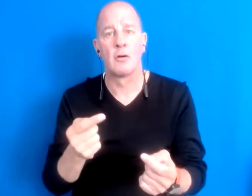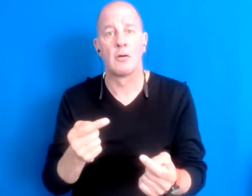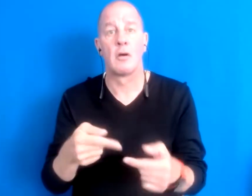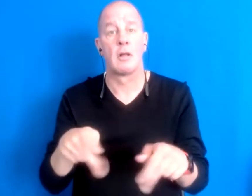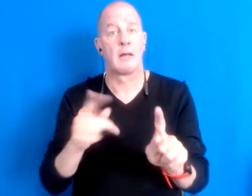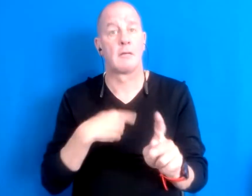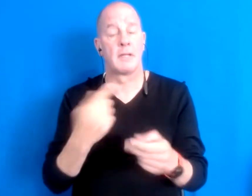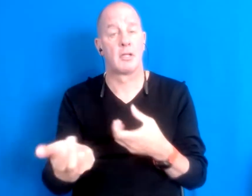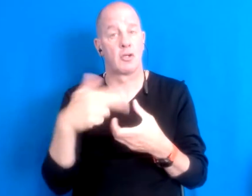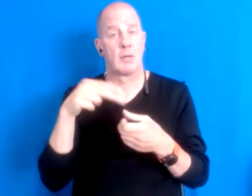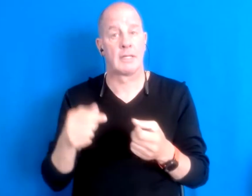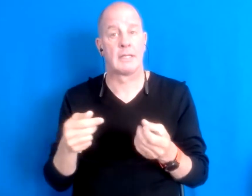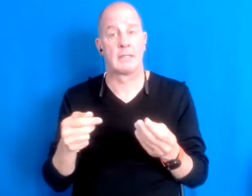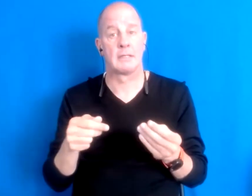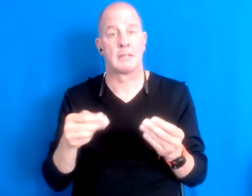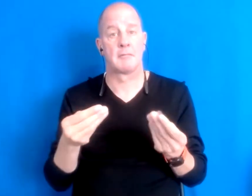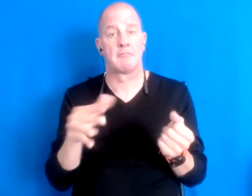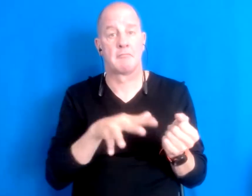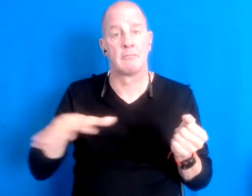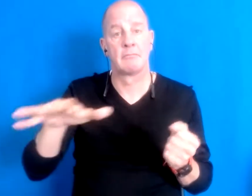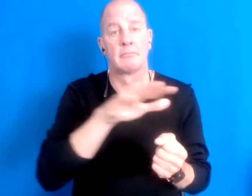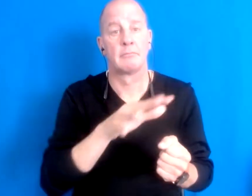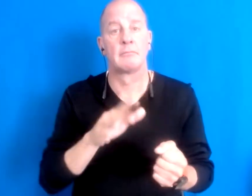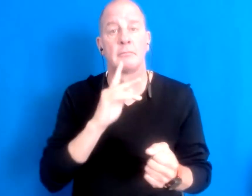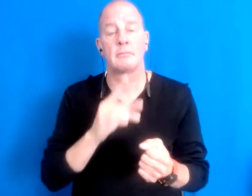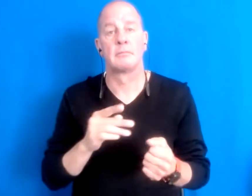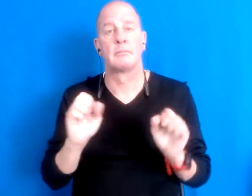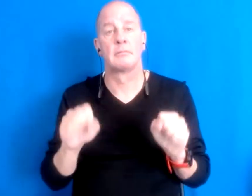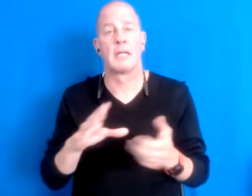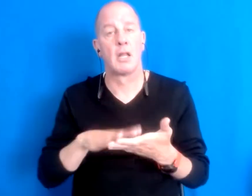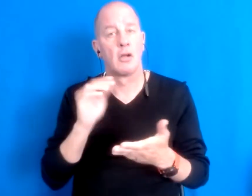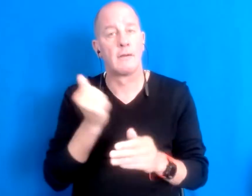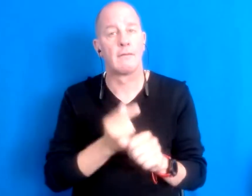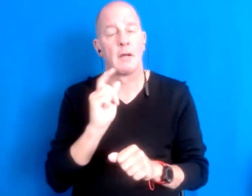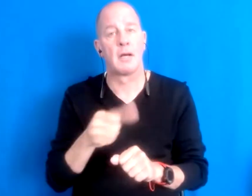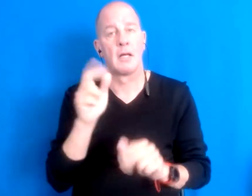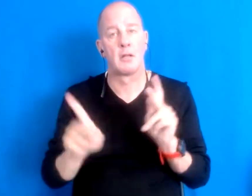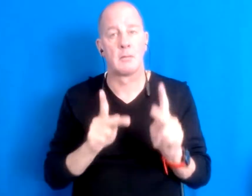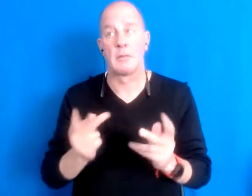15:47:25 And for this being able to learn from everything everybody here I'm here to mostly to learn I don't have much to say.